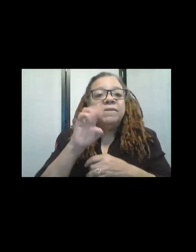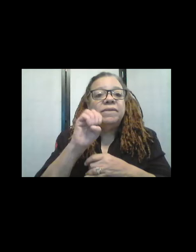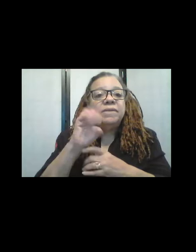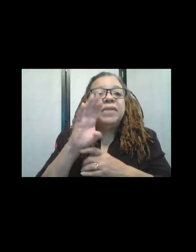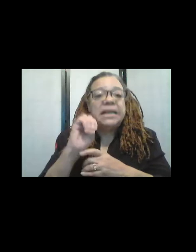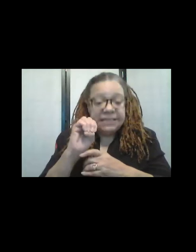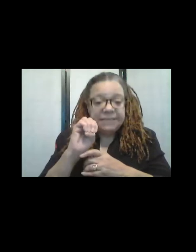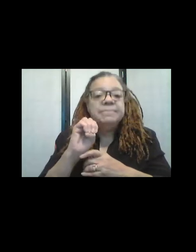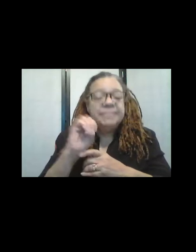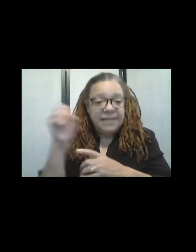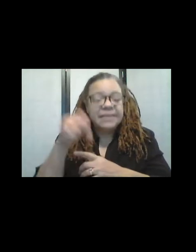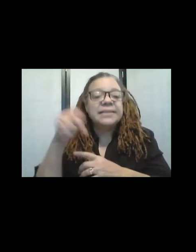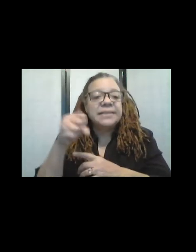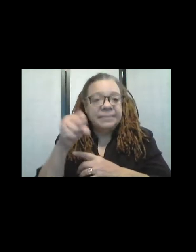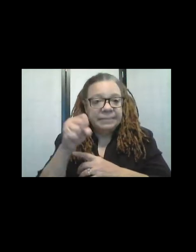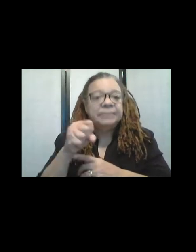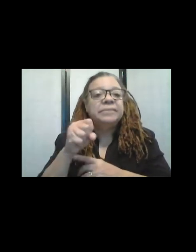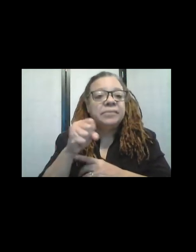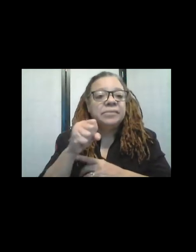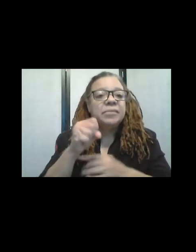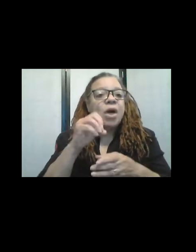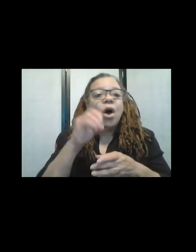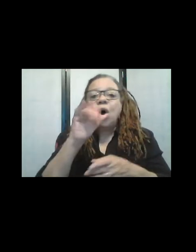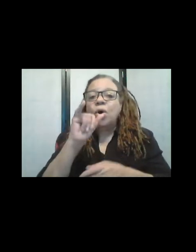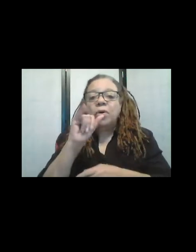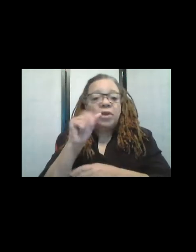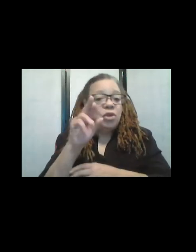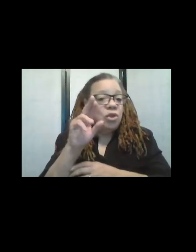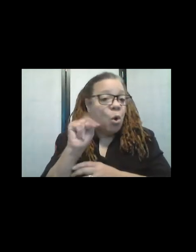Exactly. Um, or the yarn, or whatever. But you're right about...